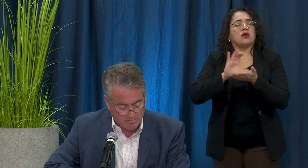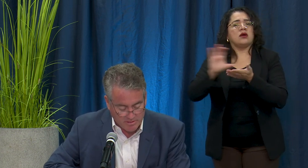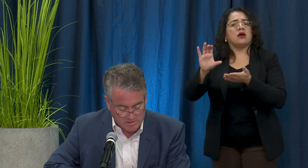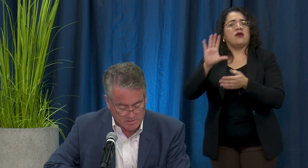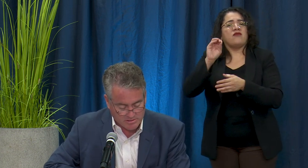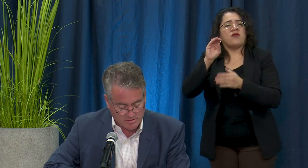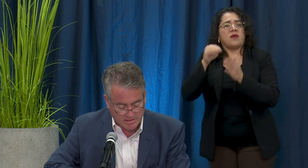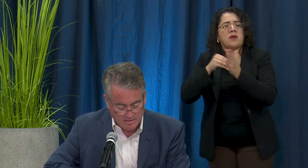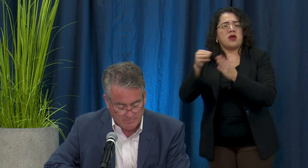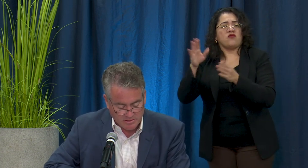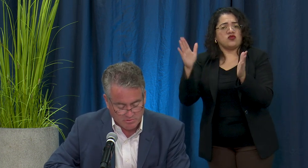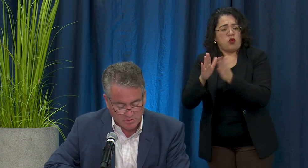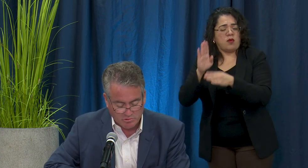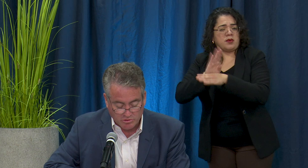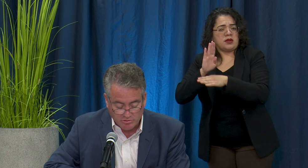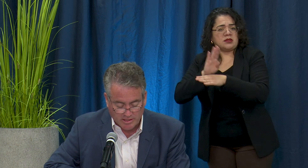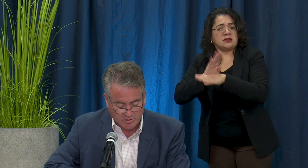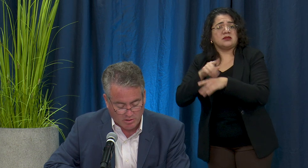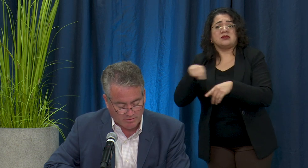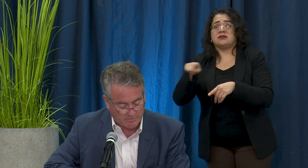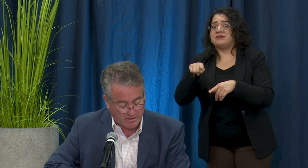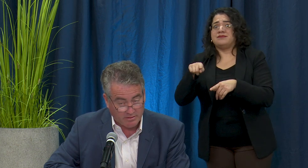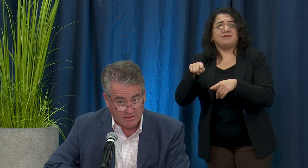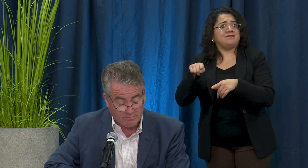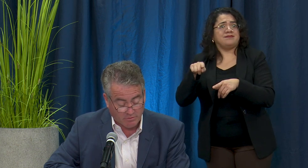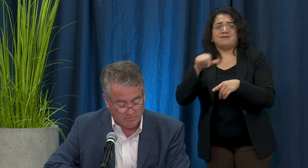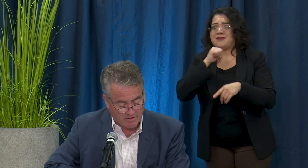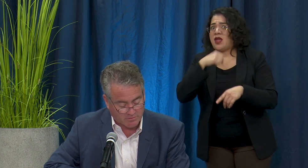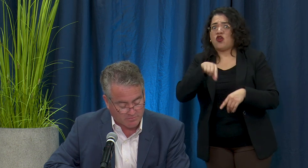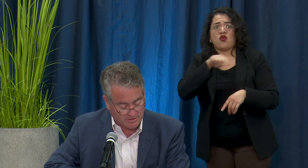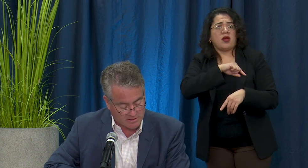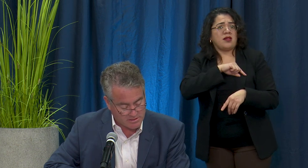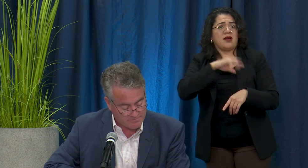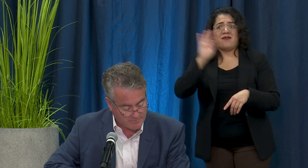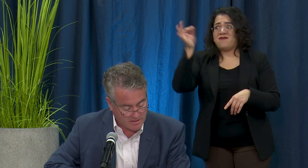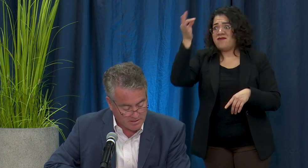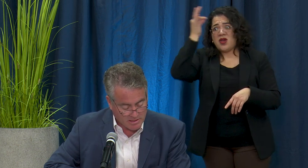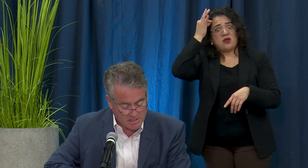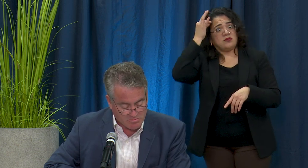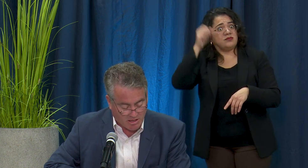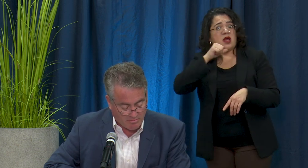businesses and individuals who do not qualify for the federal funds. Small